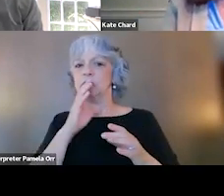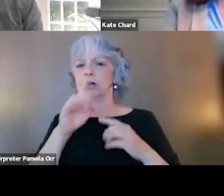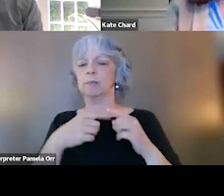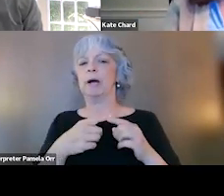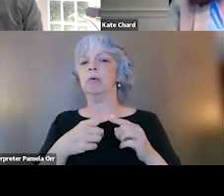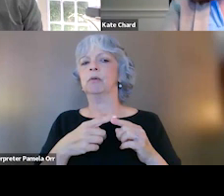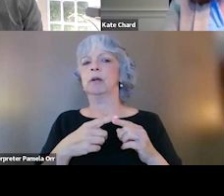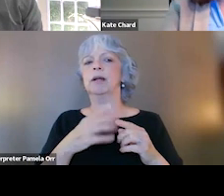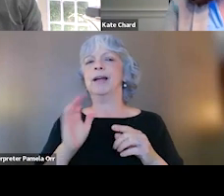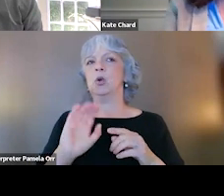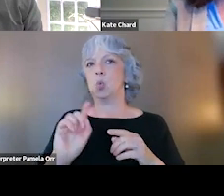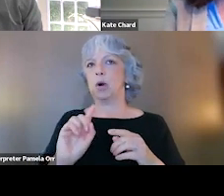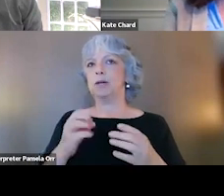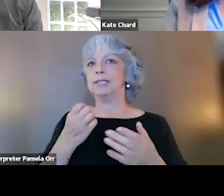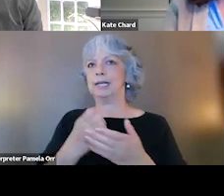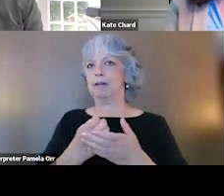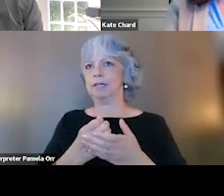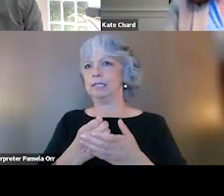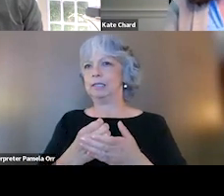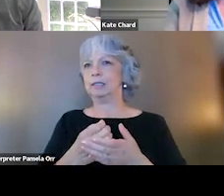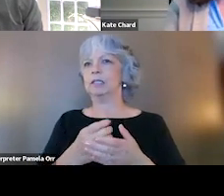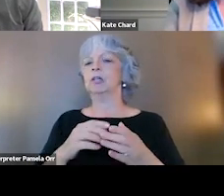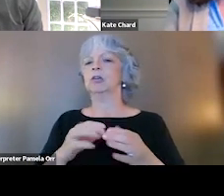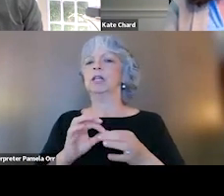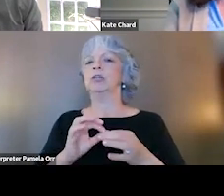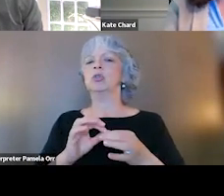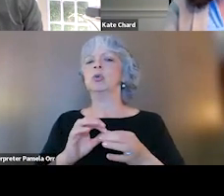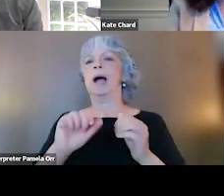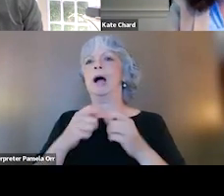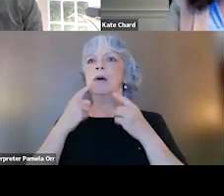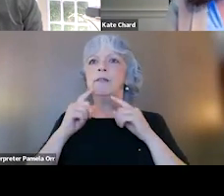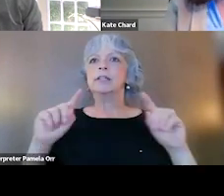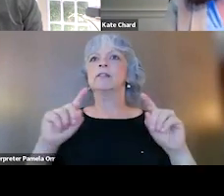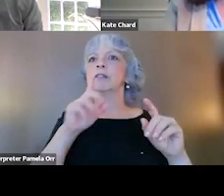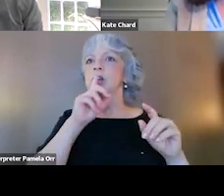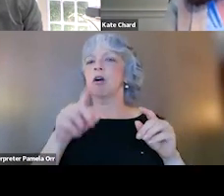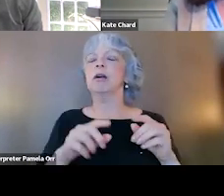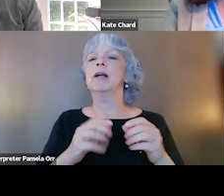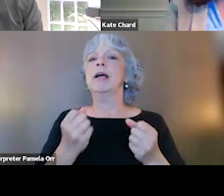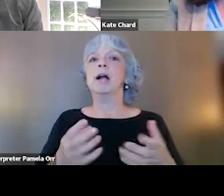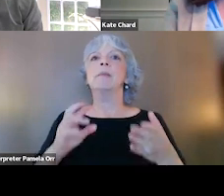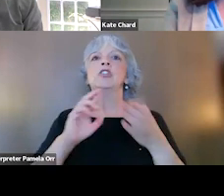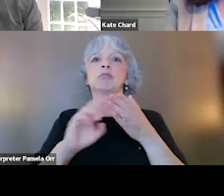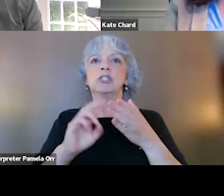and where the evidence is in terms of how effective they are and how much research is currently going on.